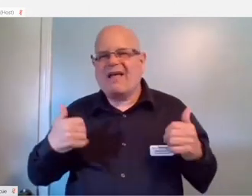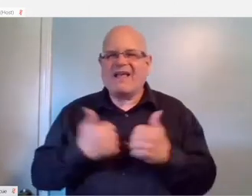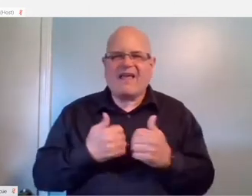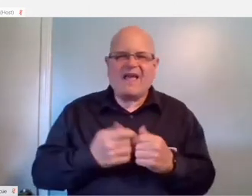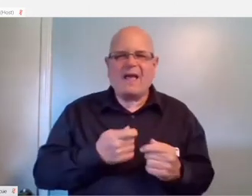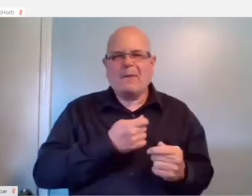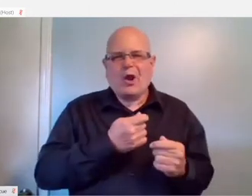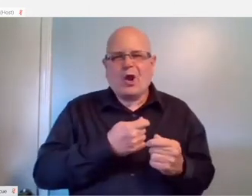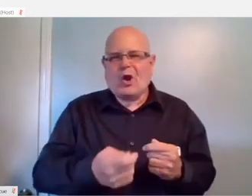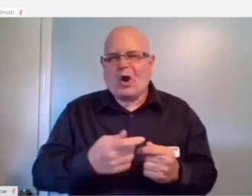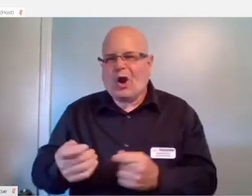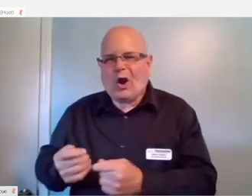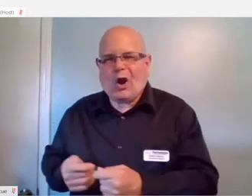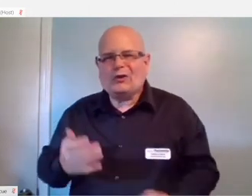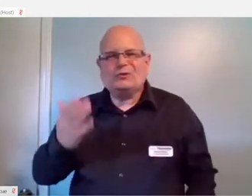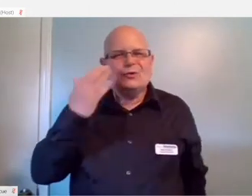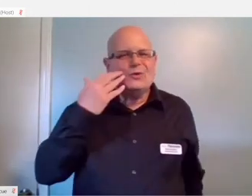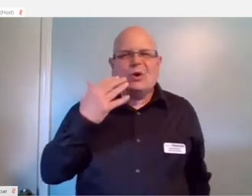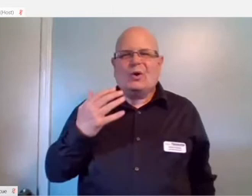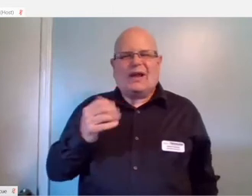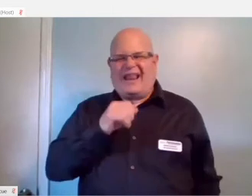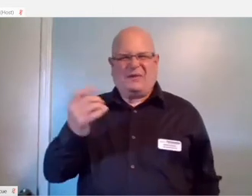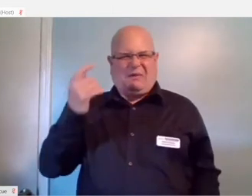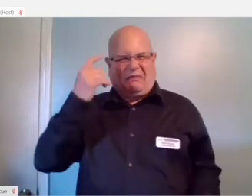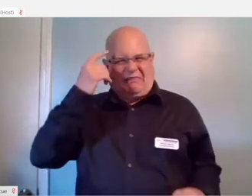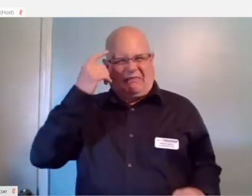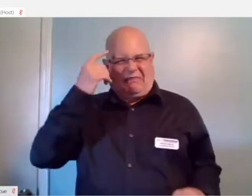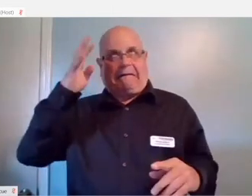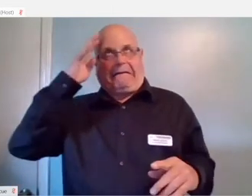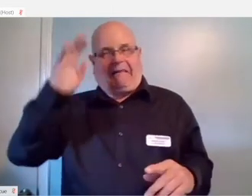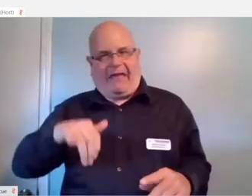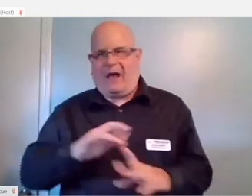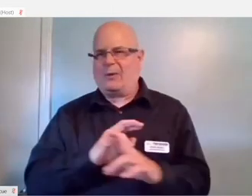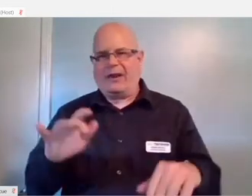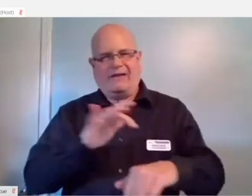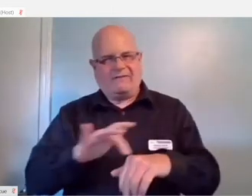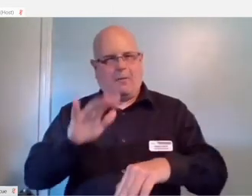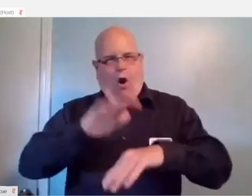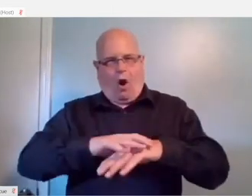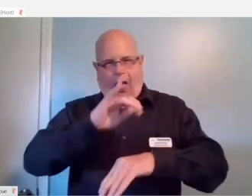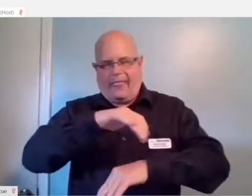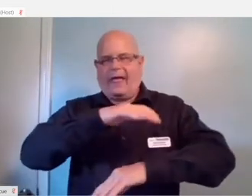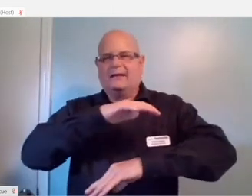Any card game or board game you can think to play is available on tabletop simulator.